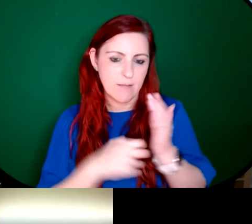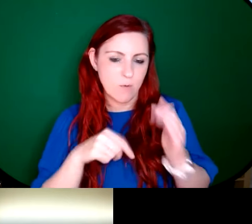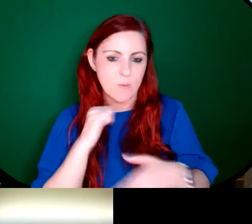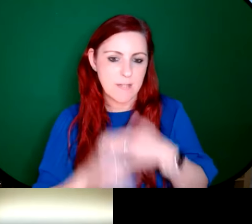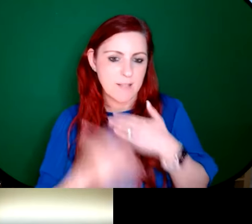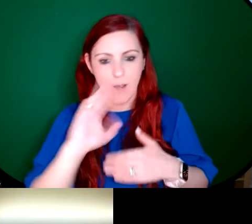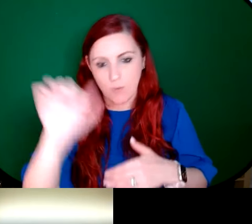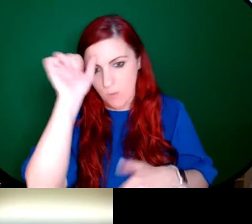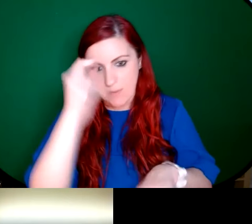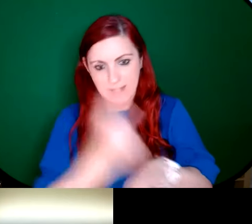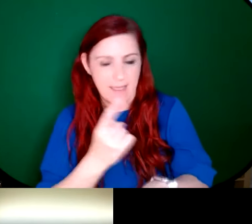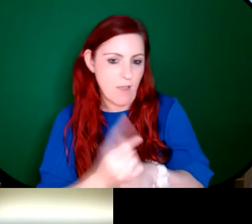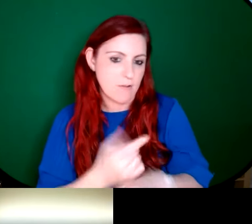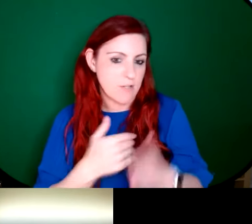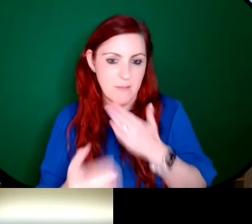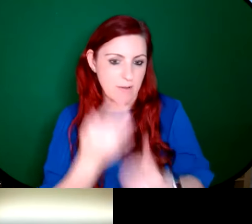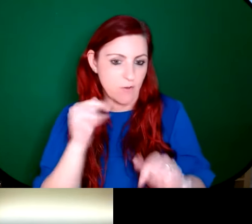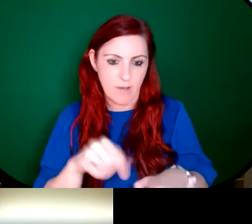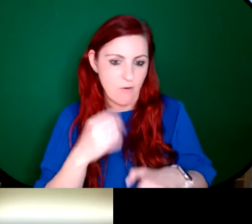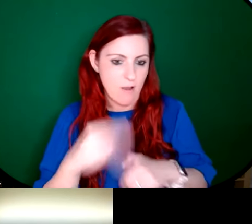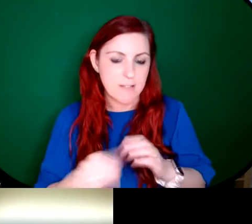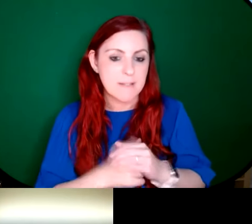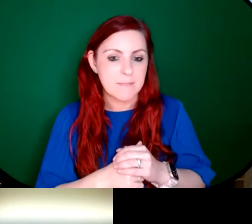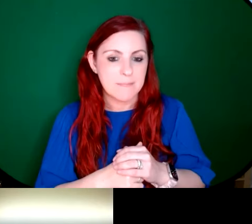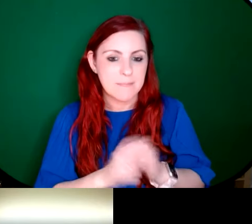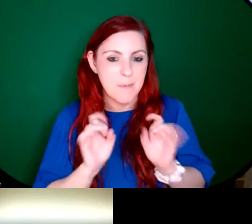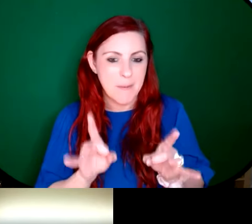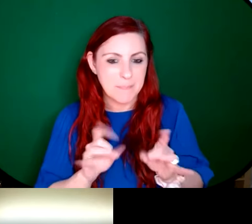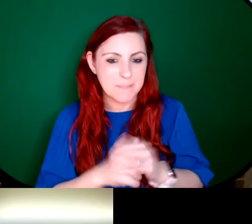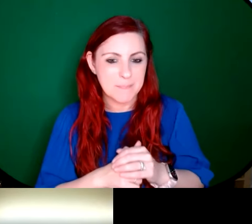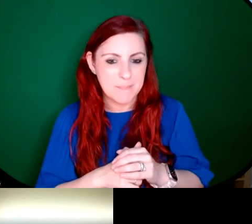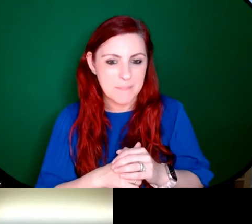or not, so that they have that link with them as well. So we'll leave it there.